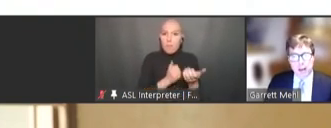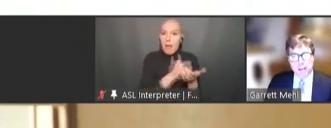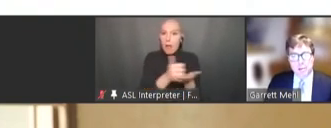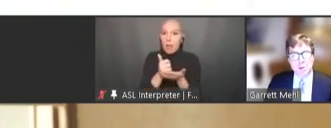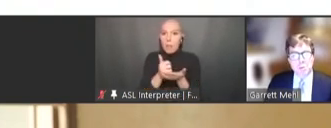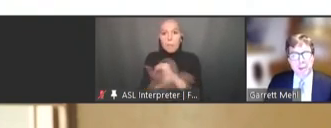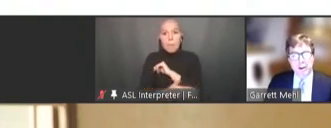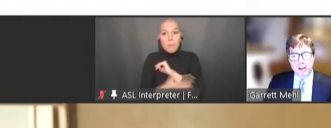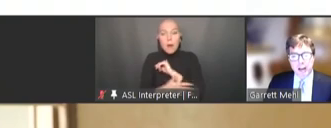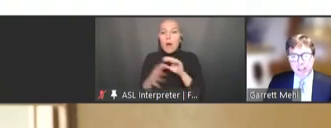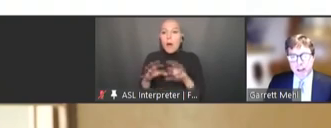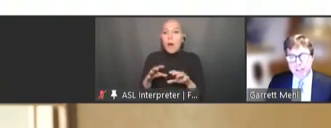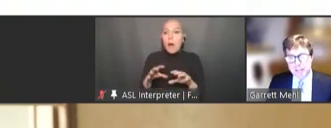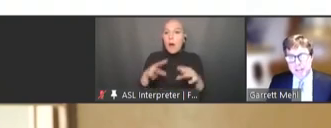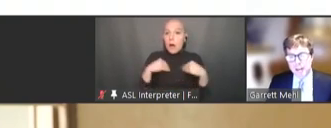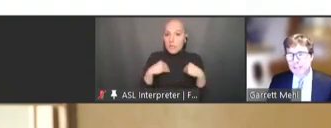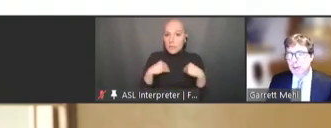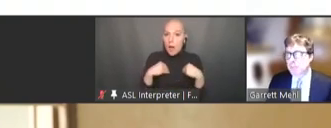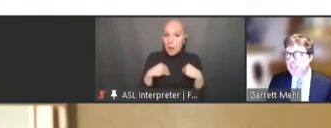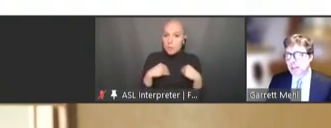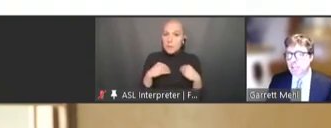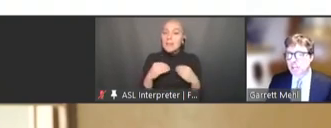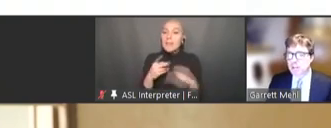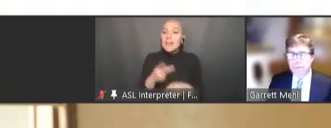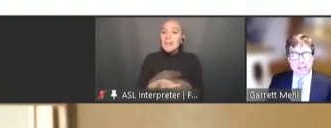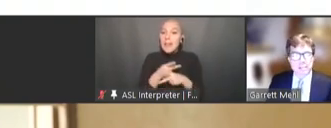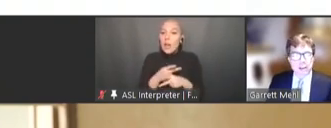care guidelines for immunization. Next slide.